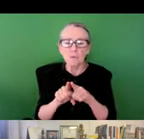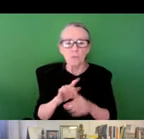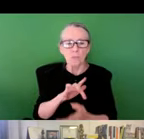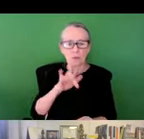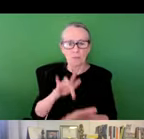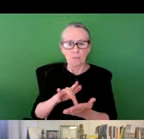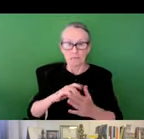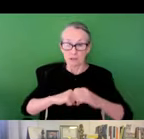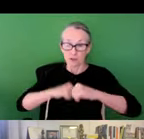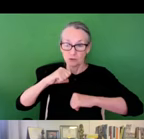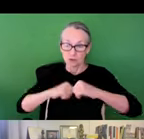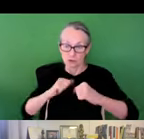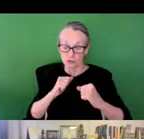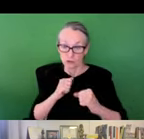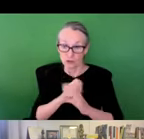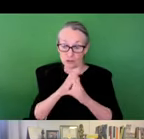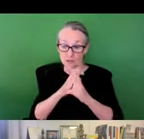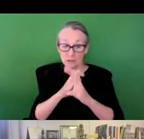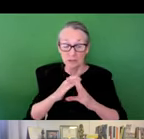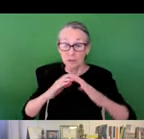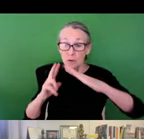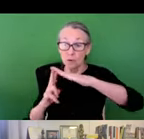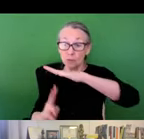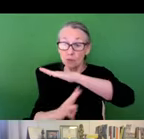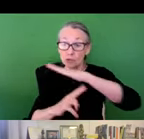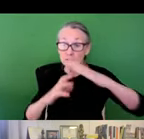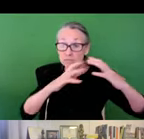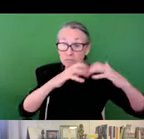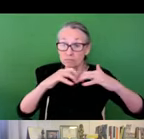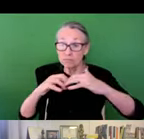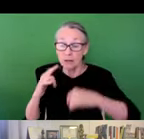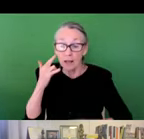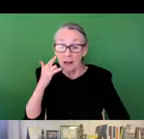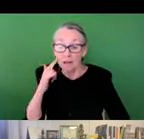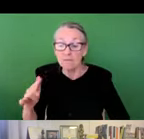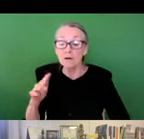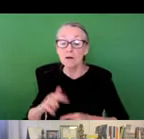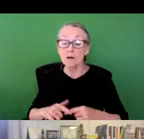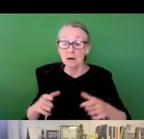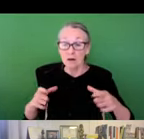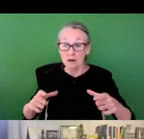induced hazards, but we are also in the midst of an infrastructure crisis. From collapsing bridges in California